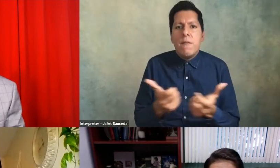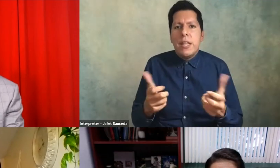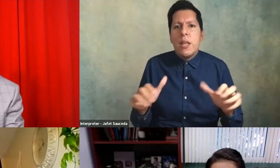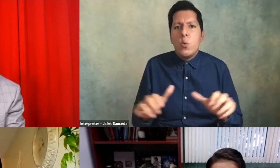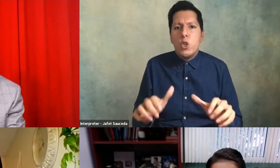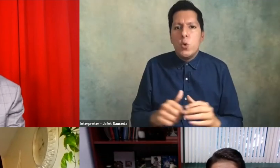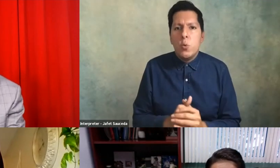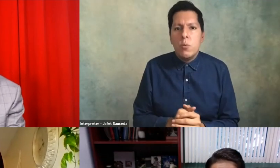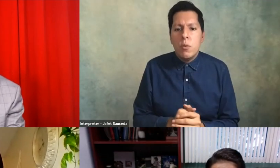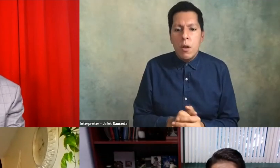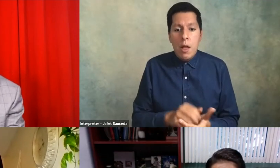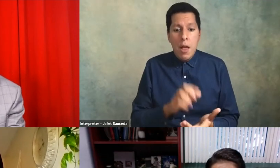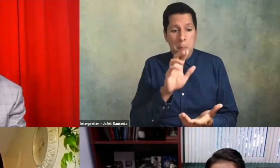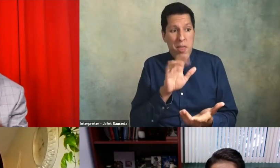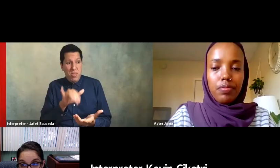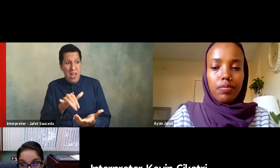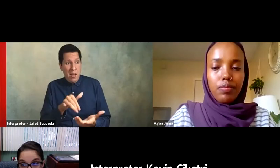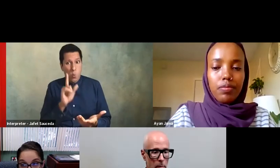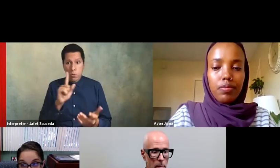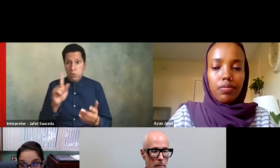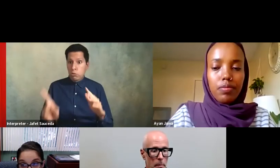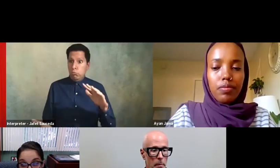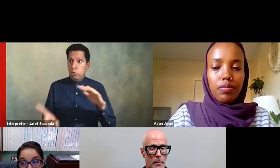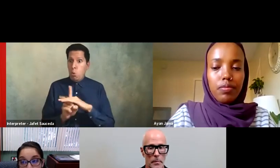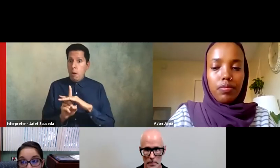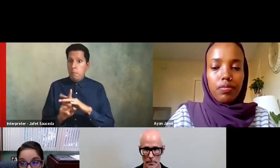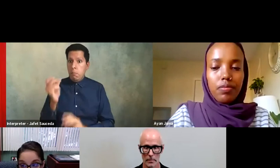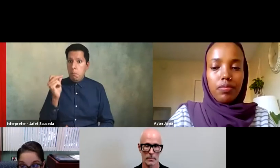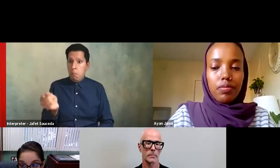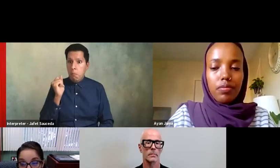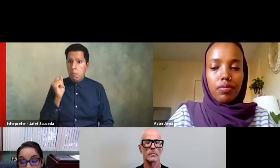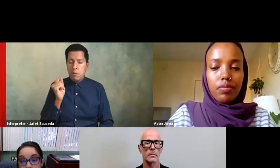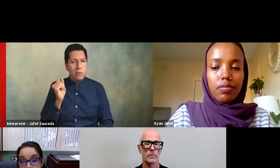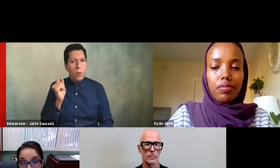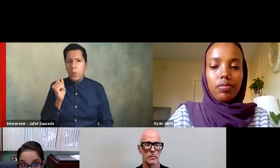ever presence is not going to magically show up overnight it's going to require us to work at it